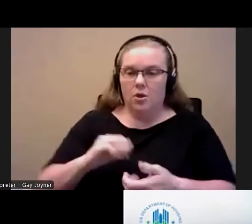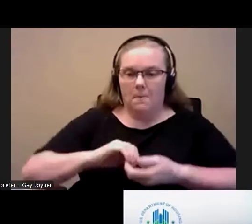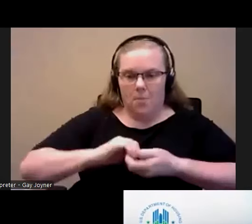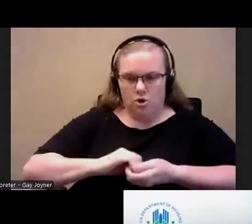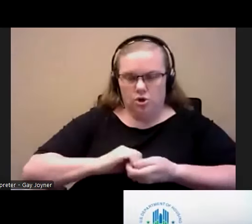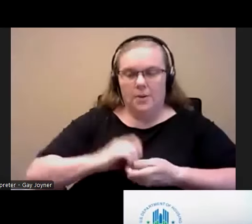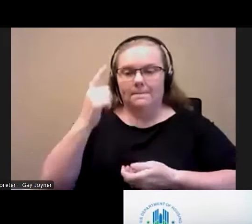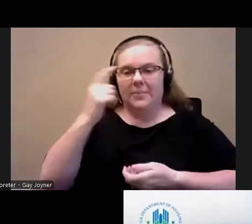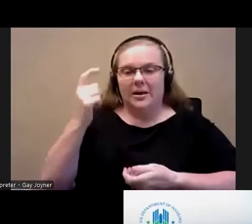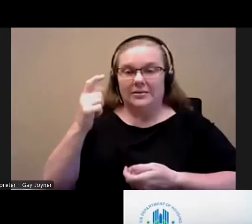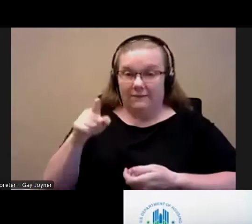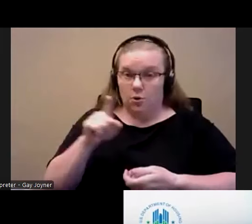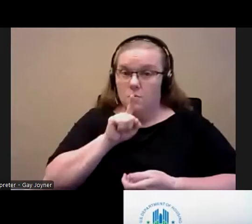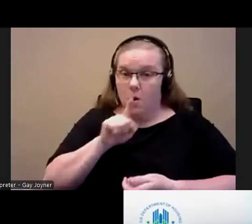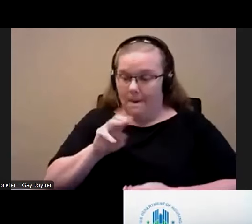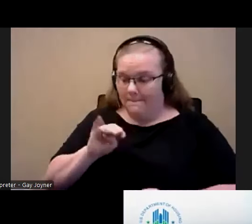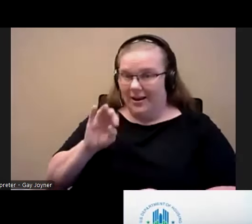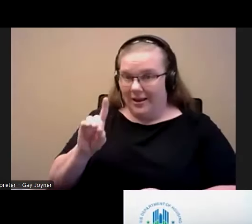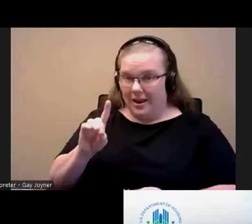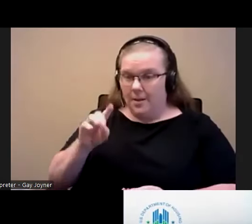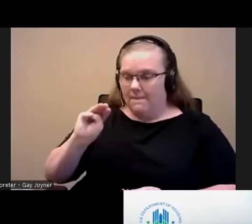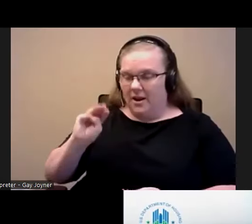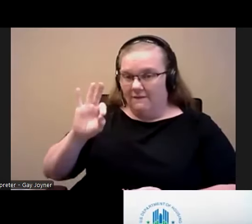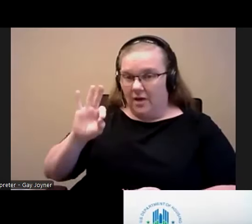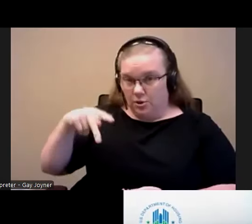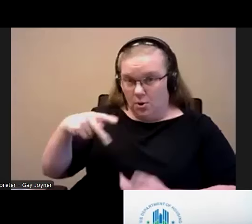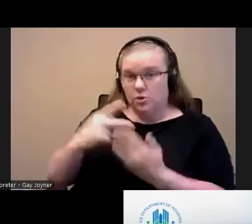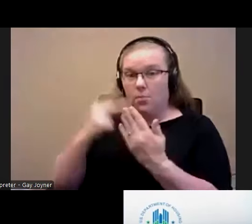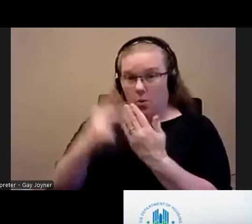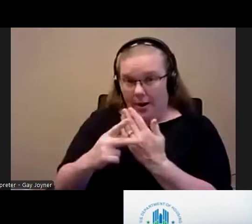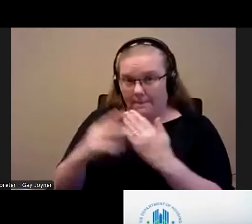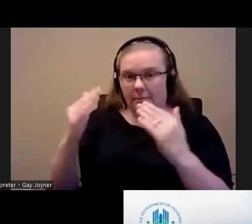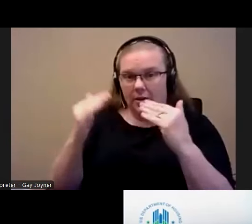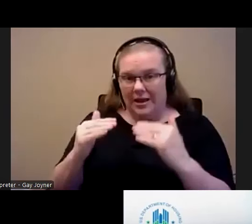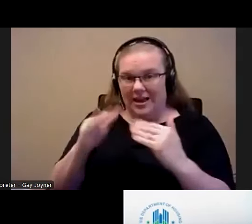if you are Medicaid Money Follows the Person, if you are Centers for Independent Living,